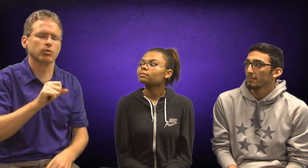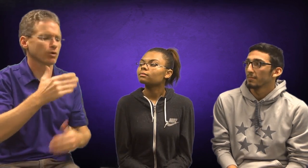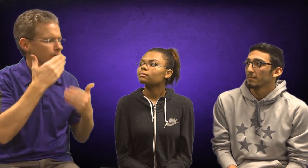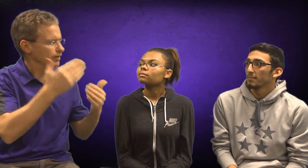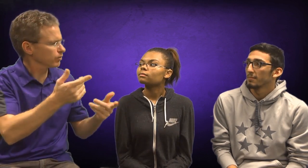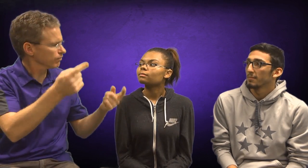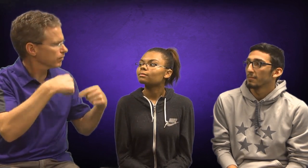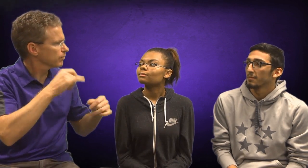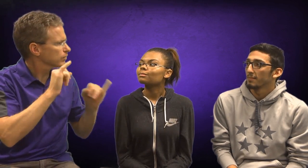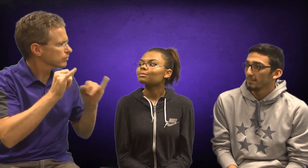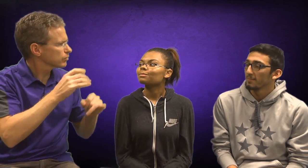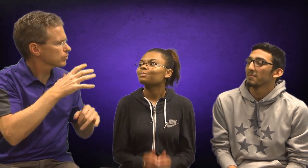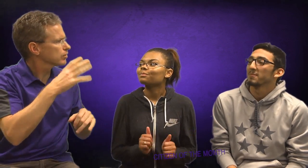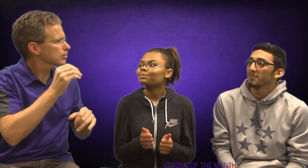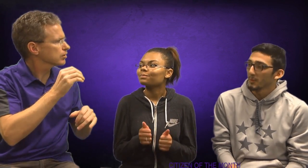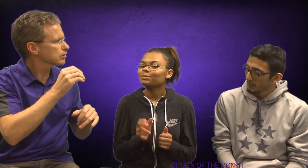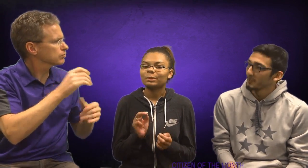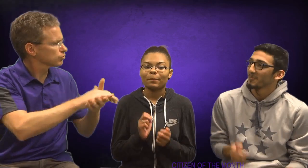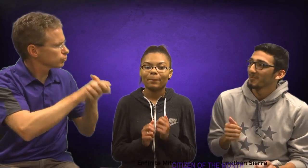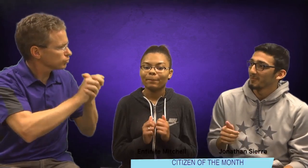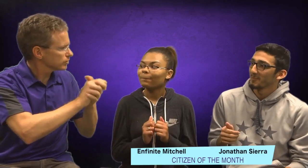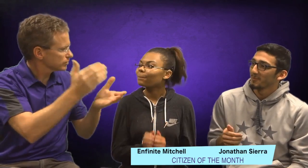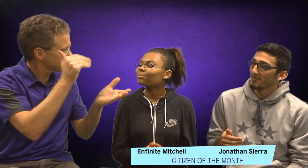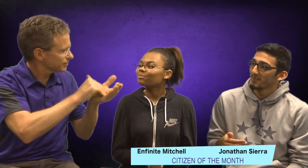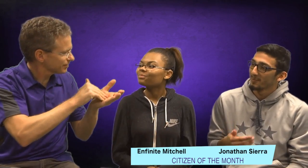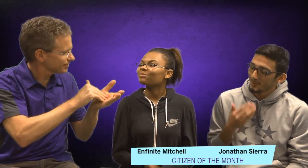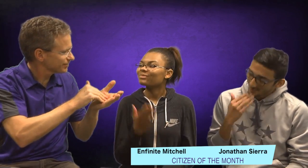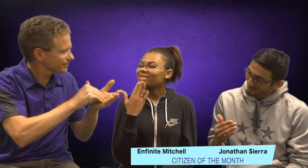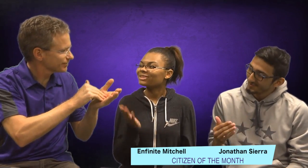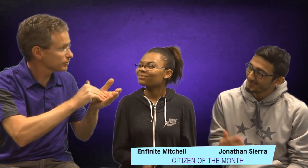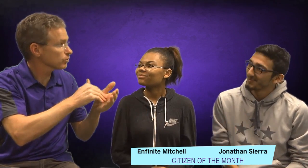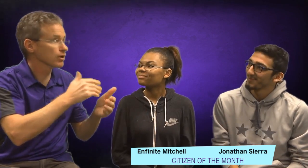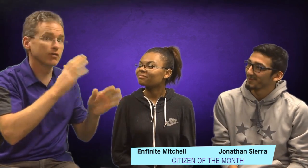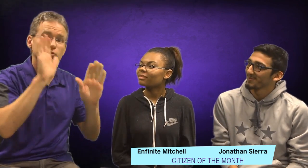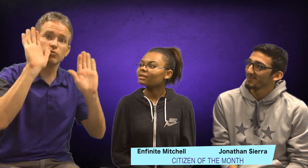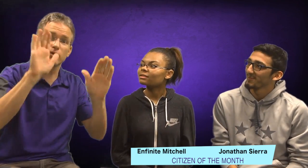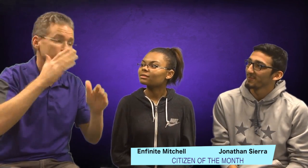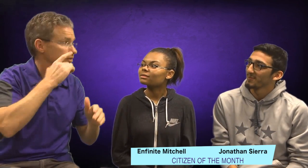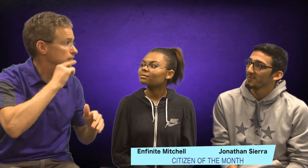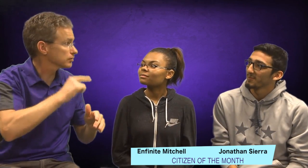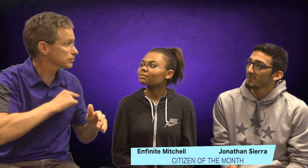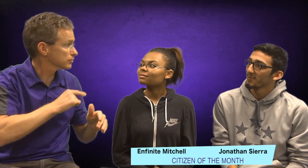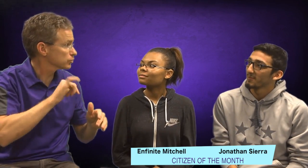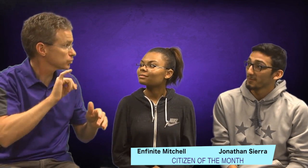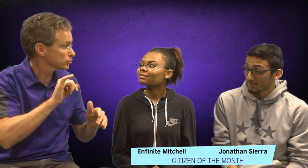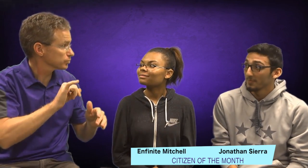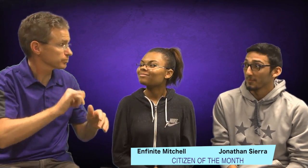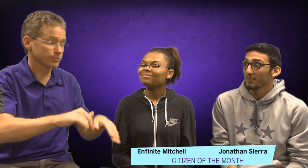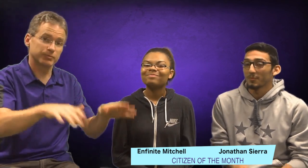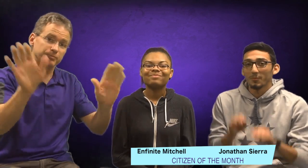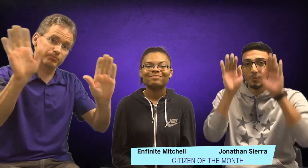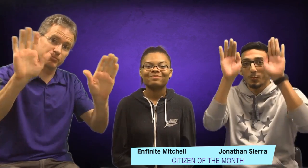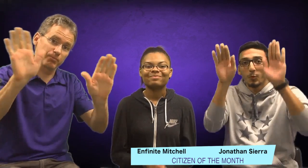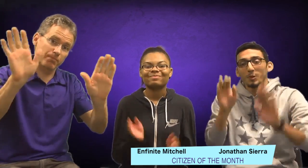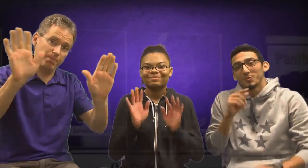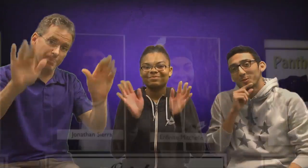So, thank you guys for coming and do this interview with me, and congratulations again! Have a great Thanksgiving too! Bye! Bye! Bye!